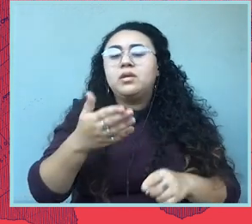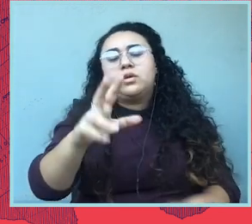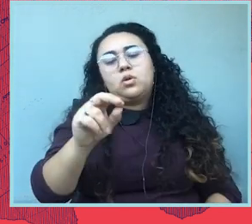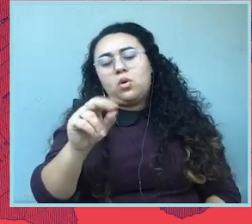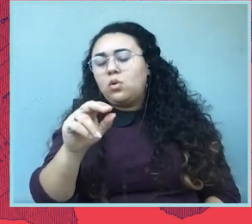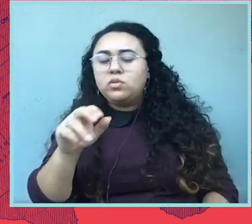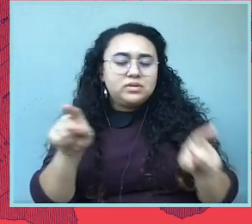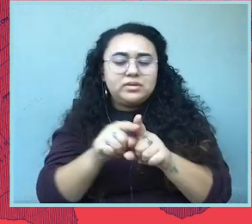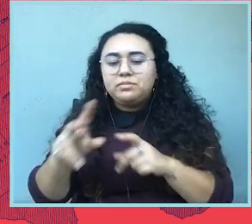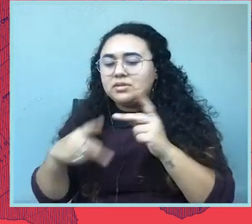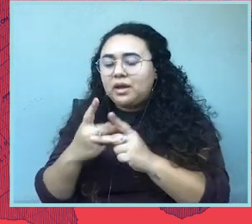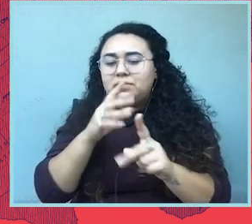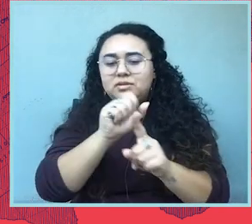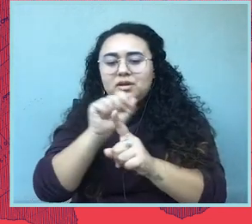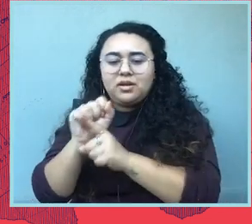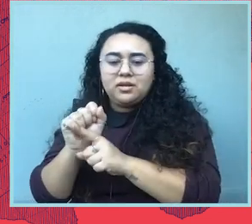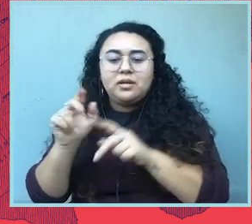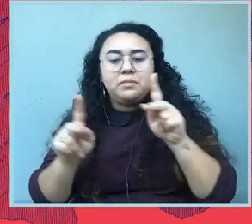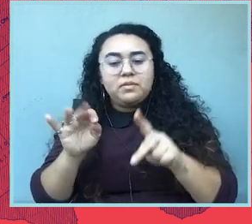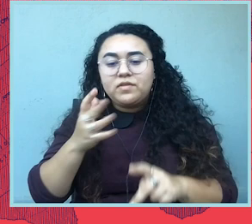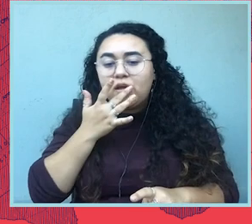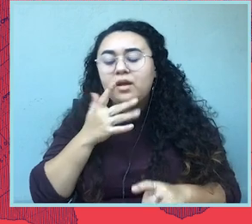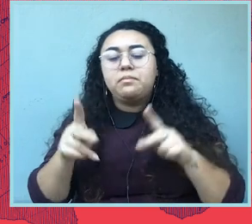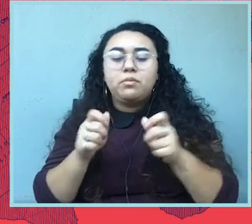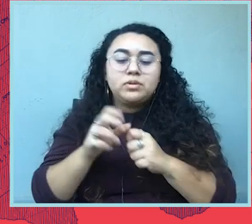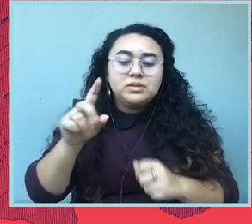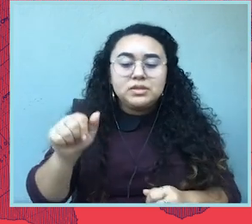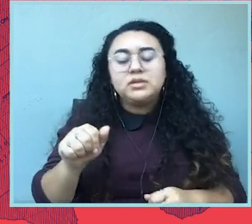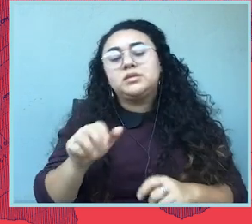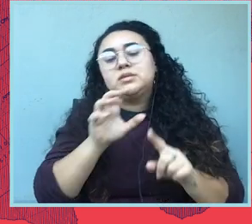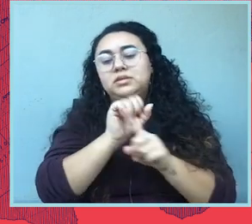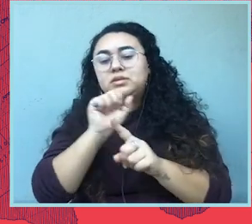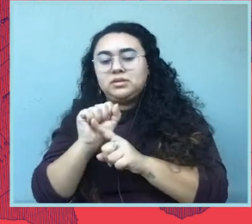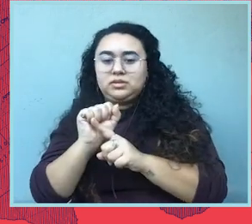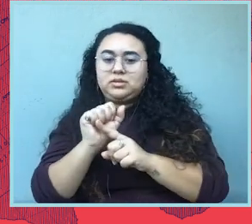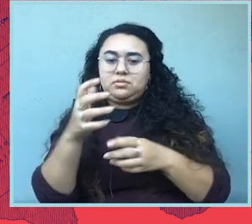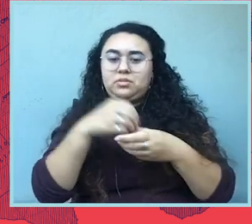The same kinds of attacks on voters of color, voters with disabilities and the attacks of